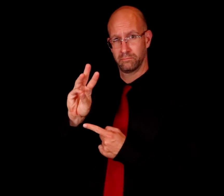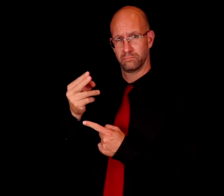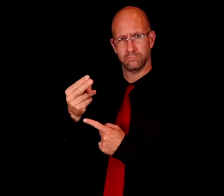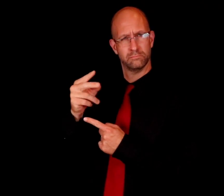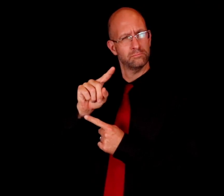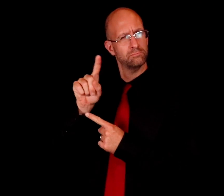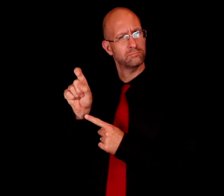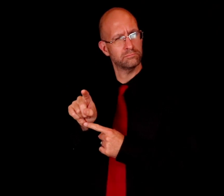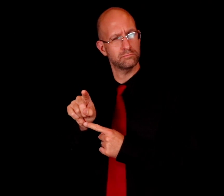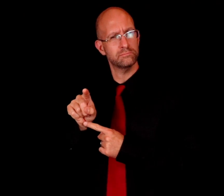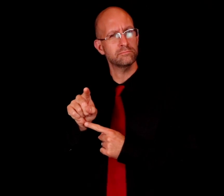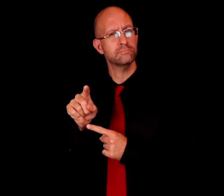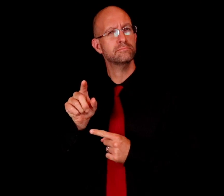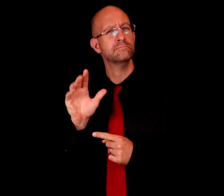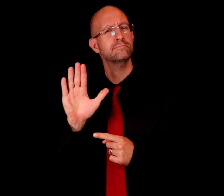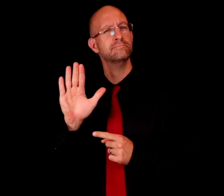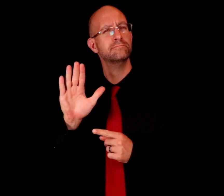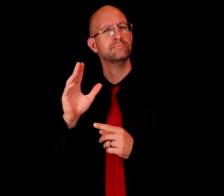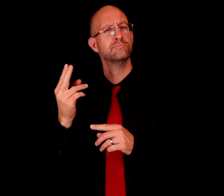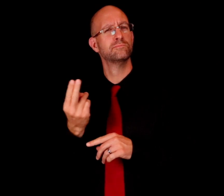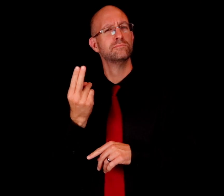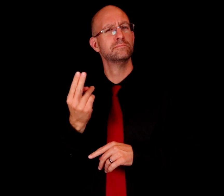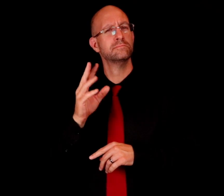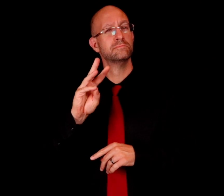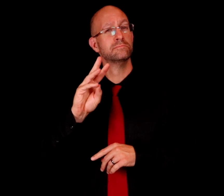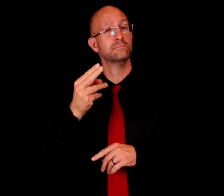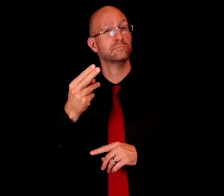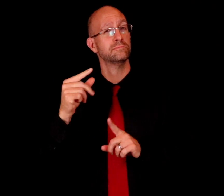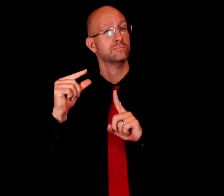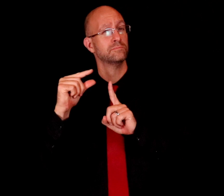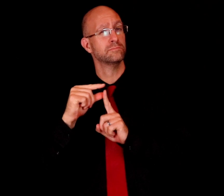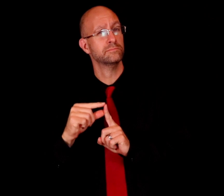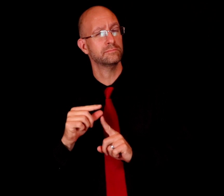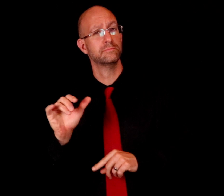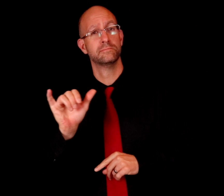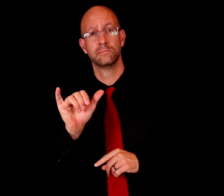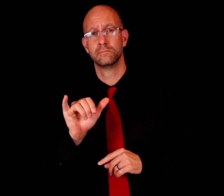What are the WH-questions? These questions use the WH-words like